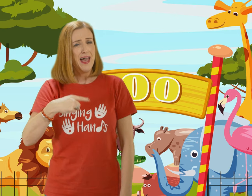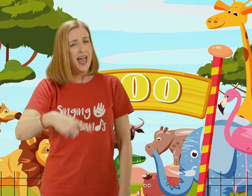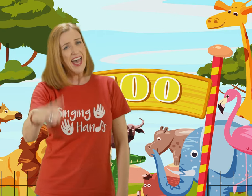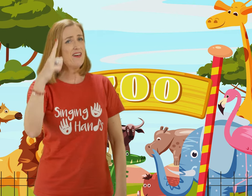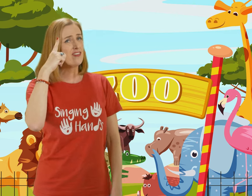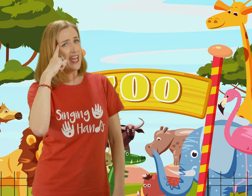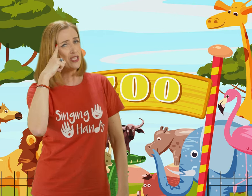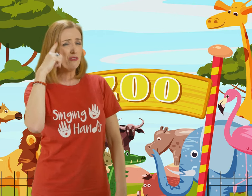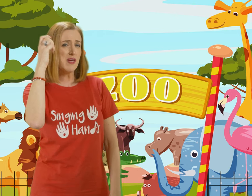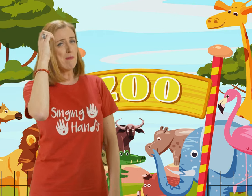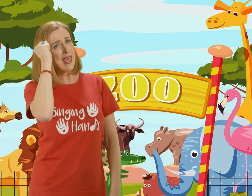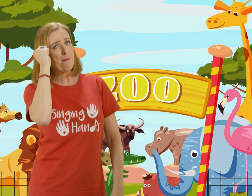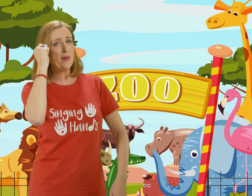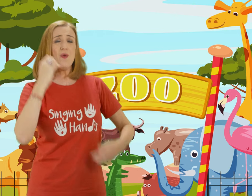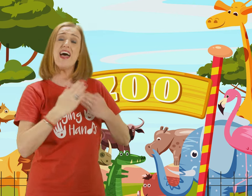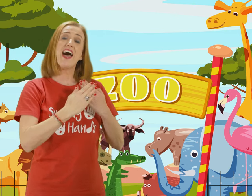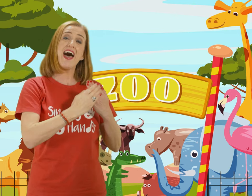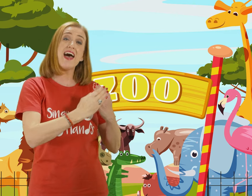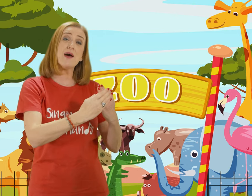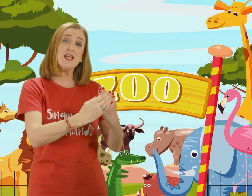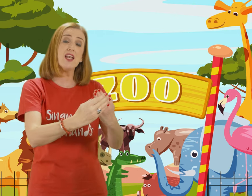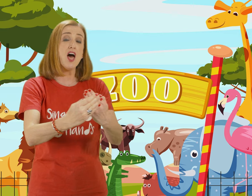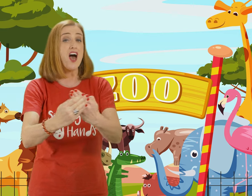I've got to remember where I belong